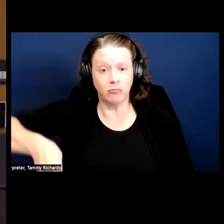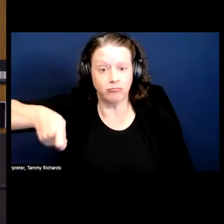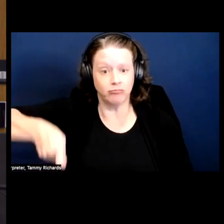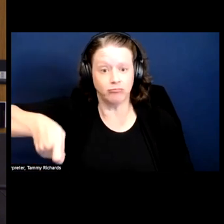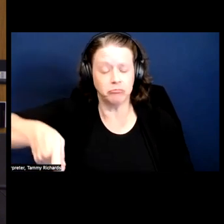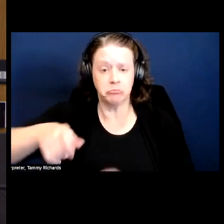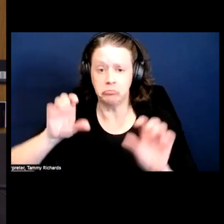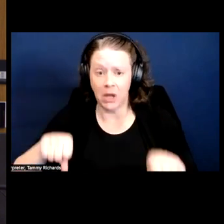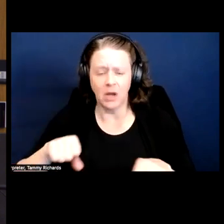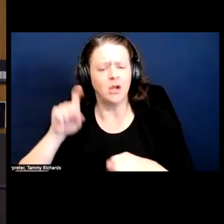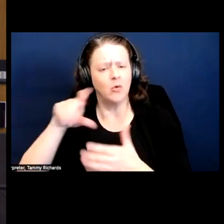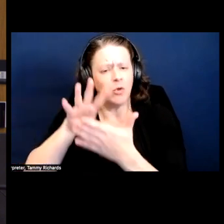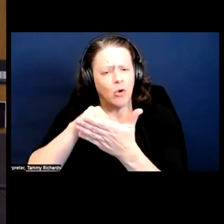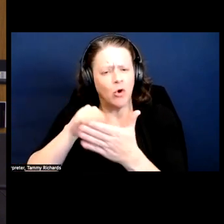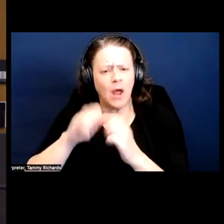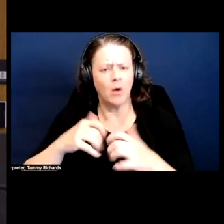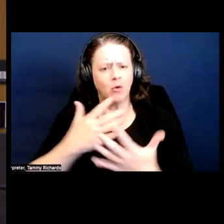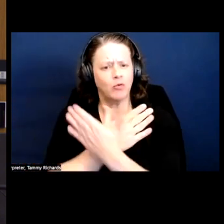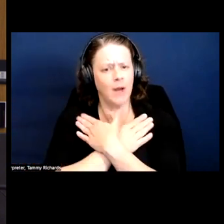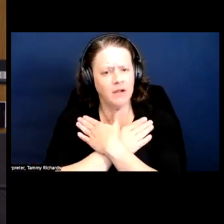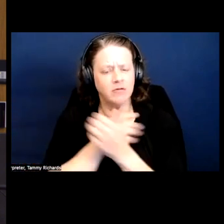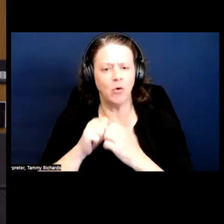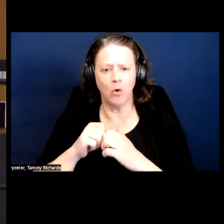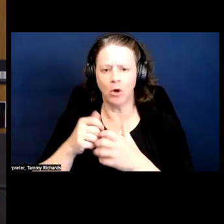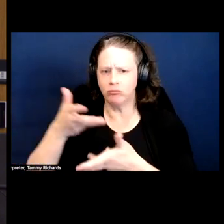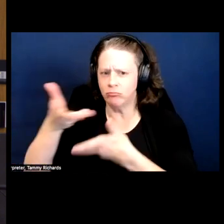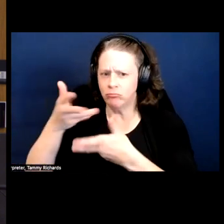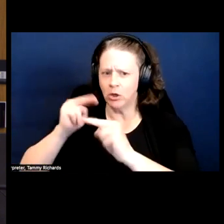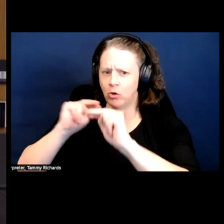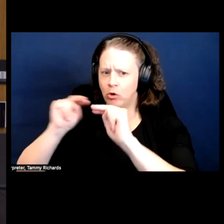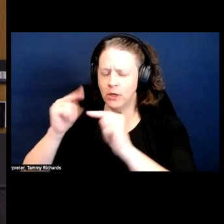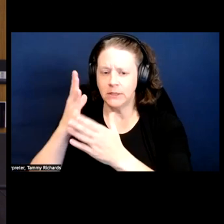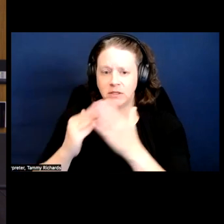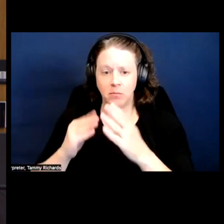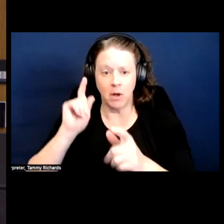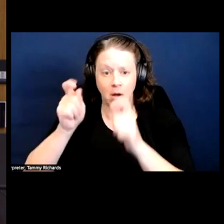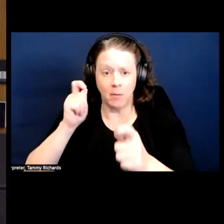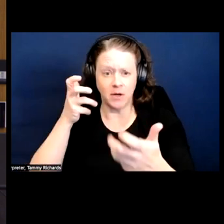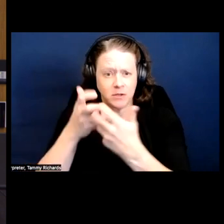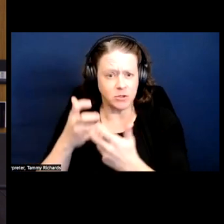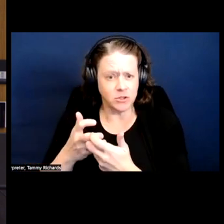You need to rest and you need to negotiate some accommodations, you don't have to be ready for this label.